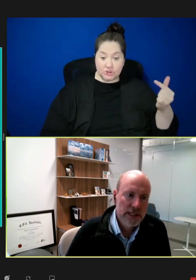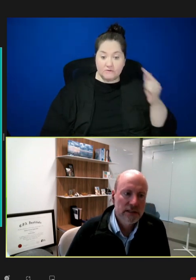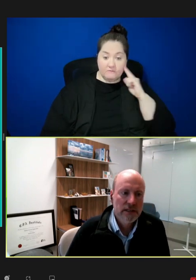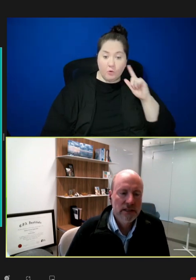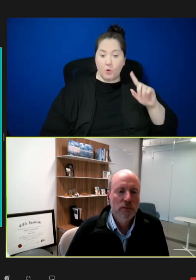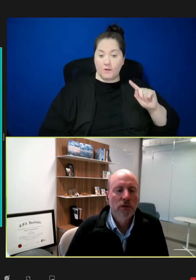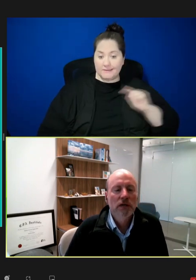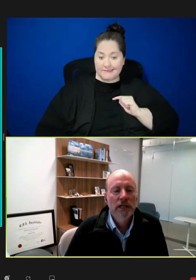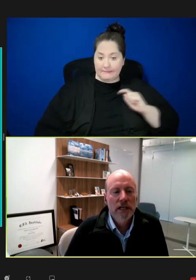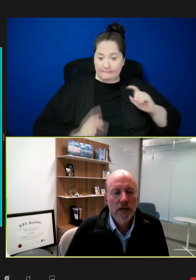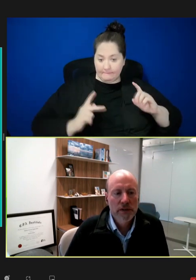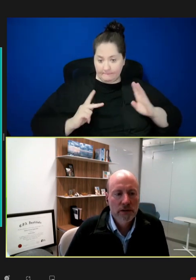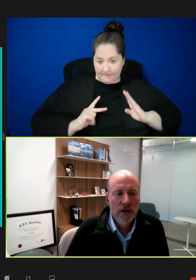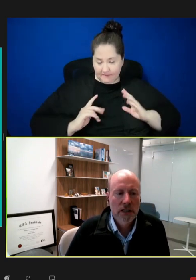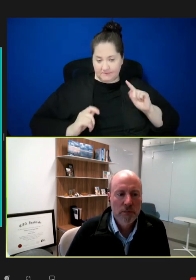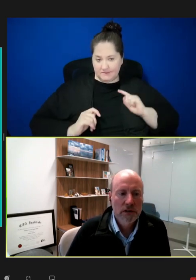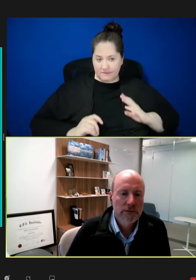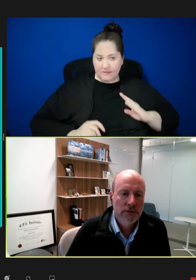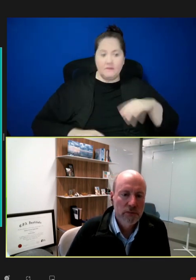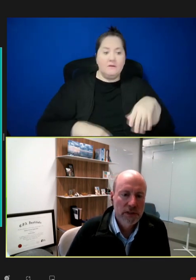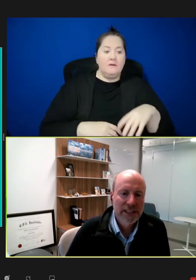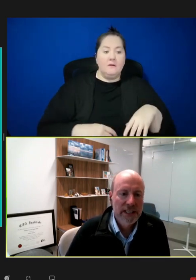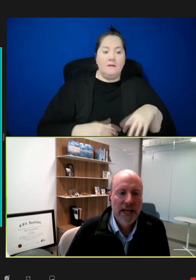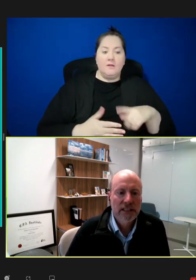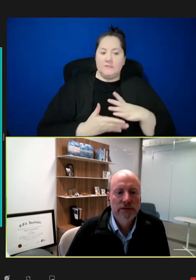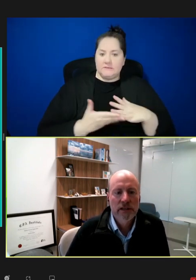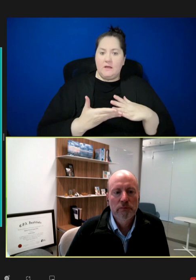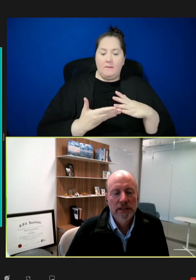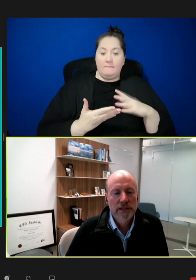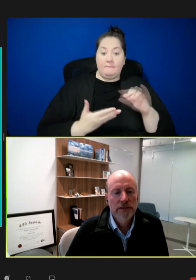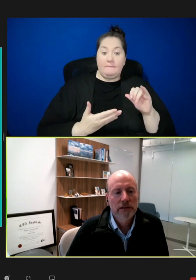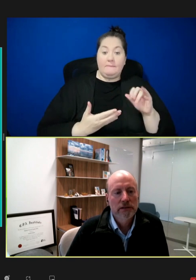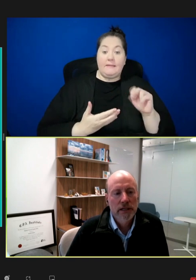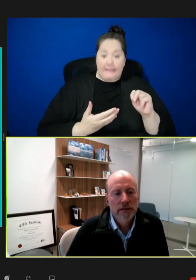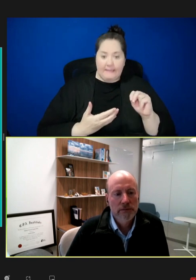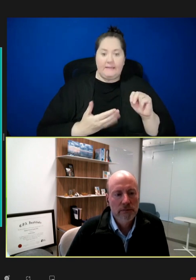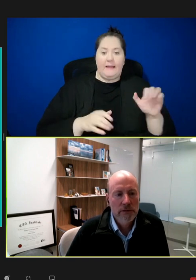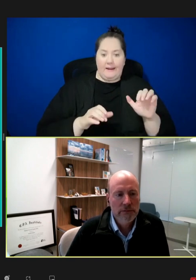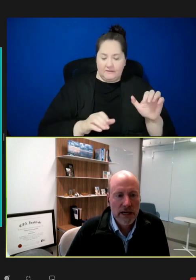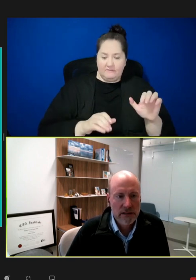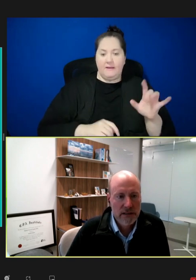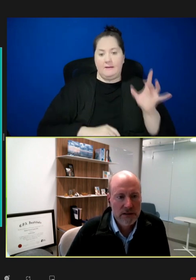as an example. But there are a couple of completely inactivated bacteria vaccines